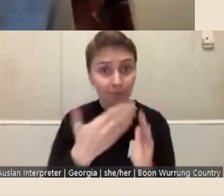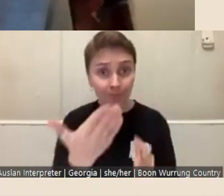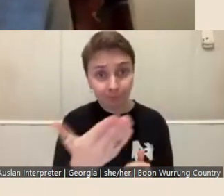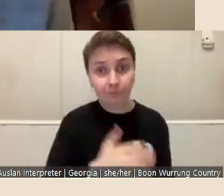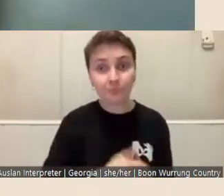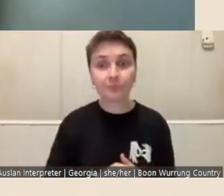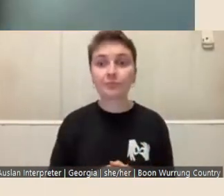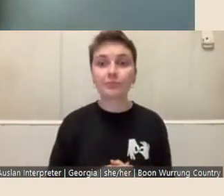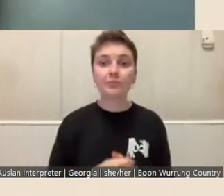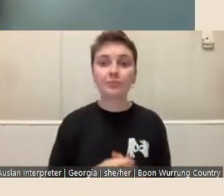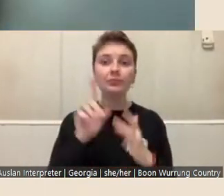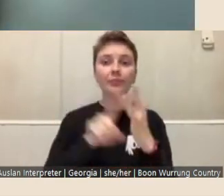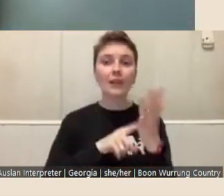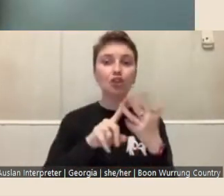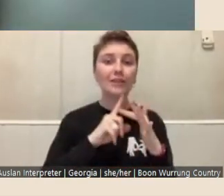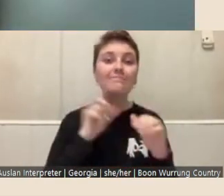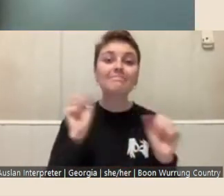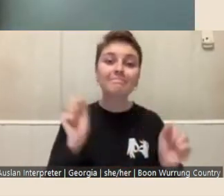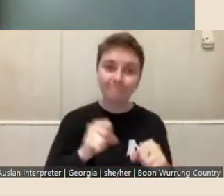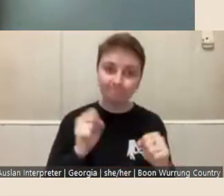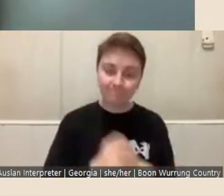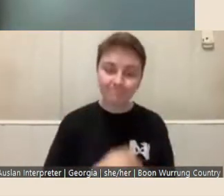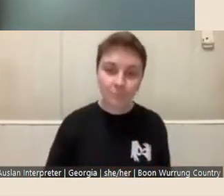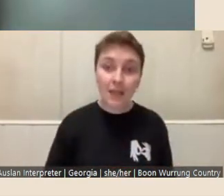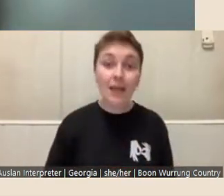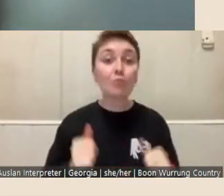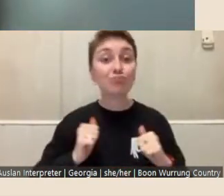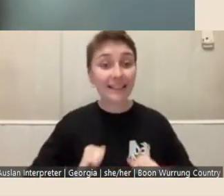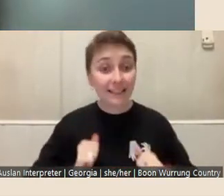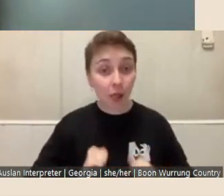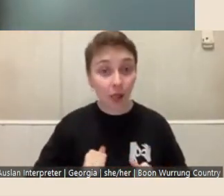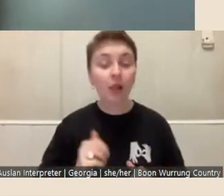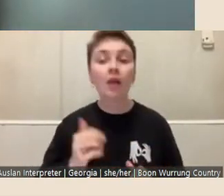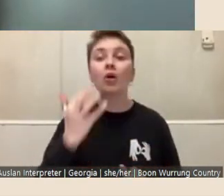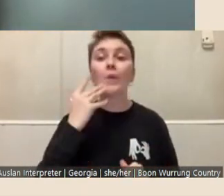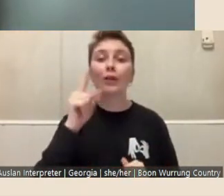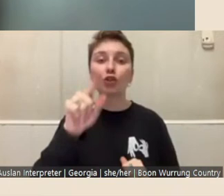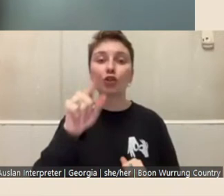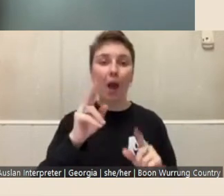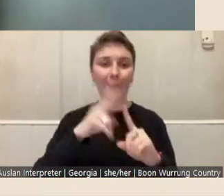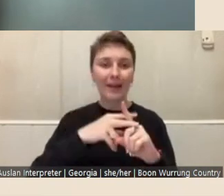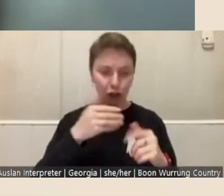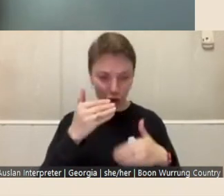Joe: Yes in a practical sense when you put together your application for the program one of the